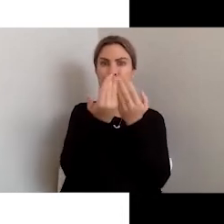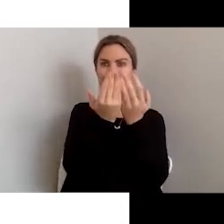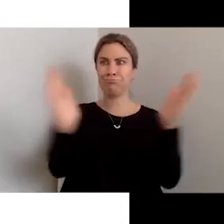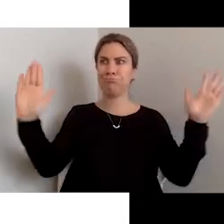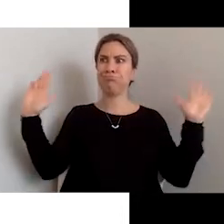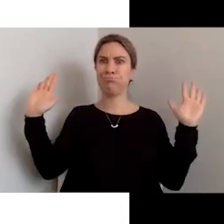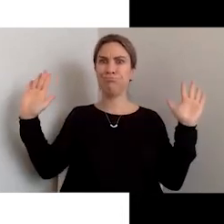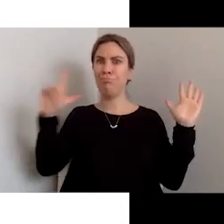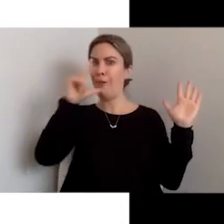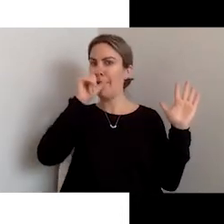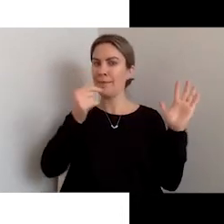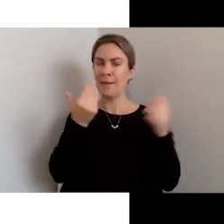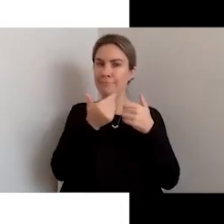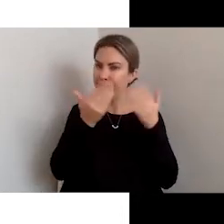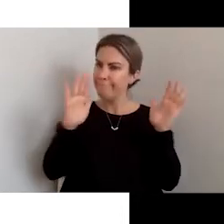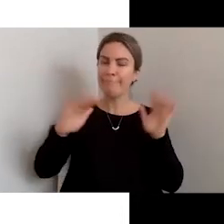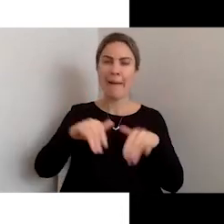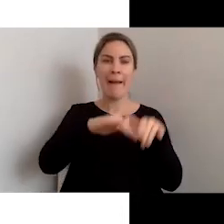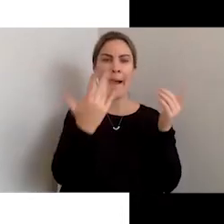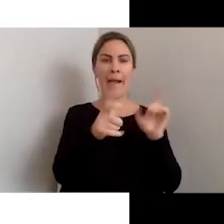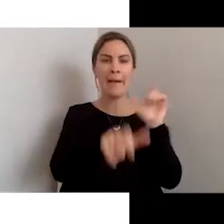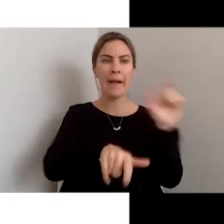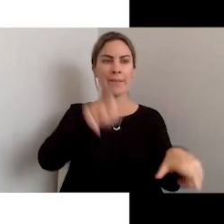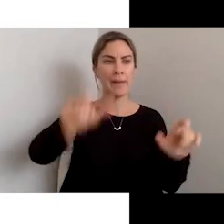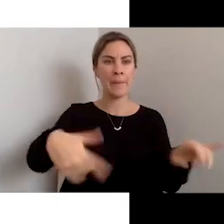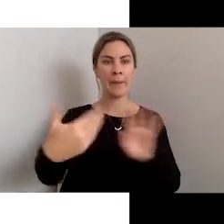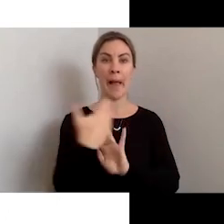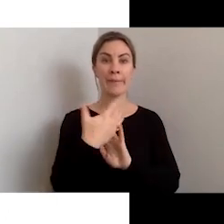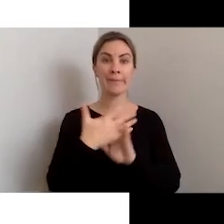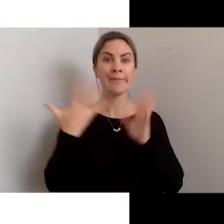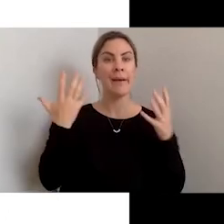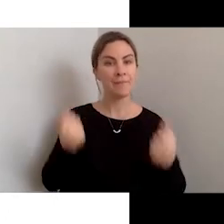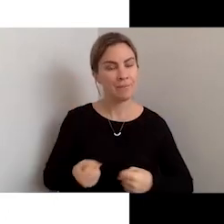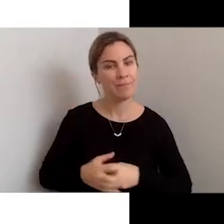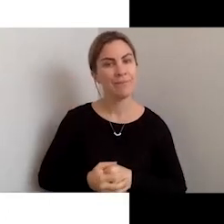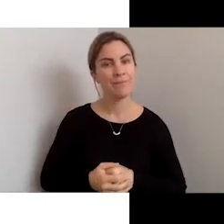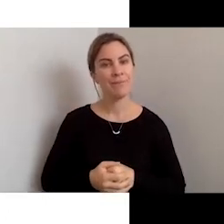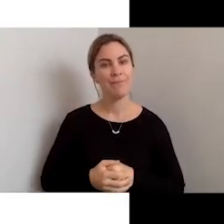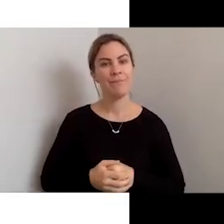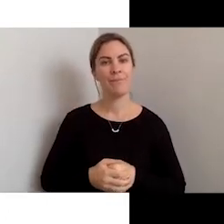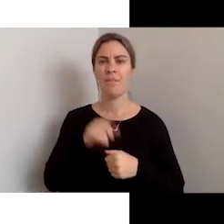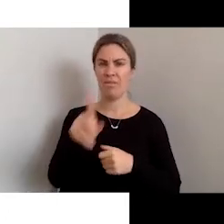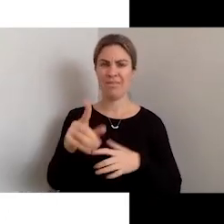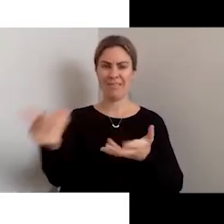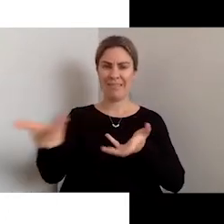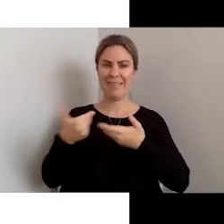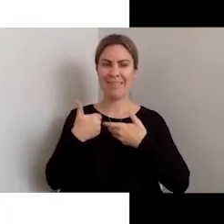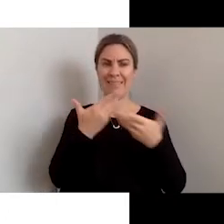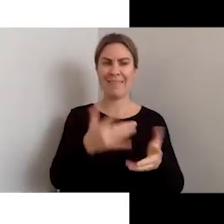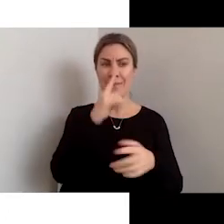base, enabling access to some of the most productive, motivated, and